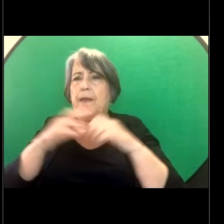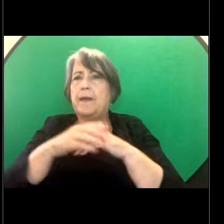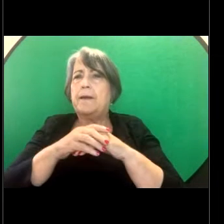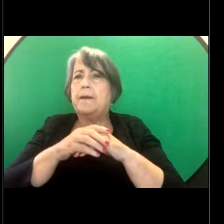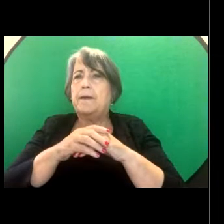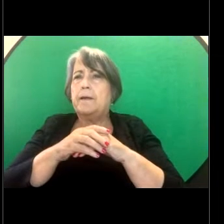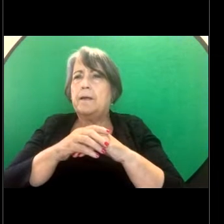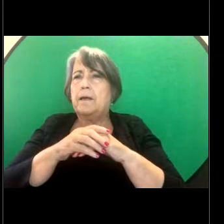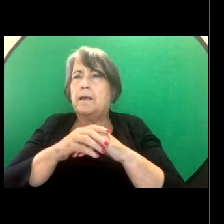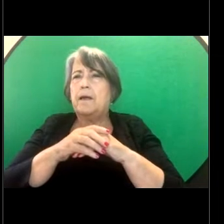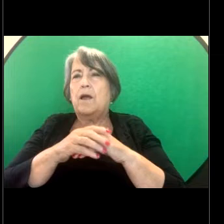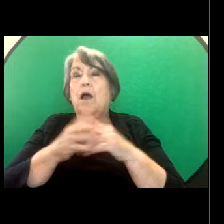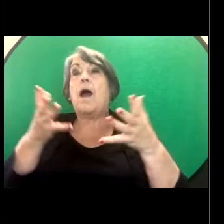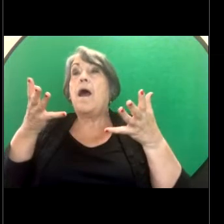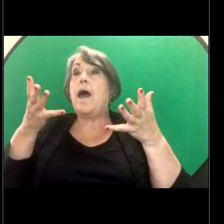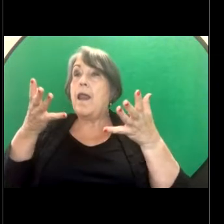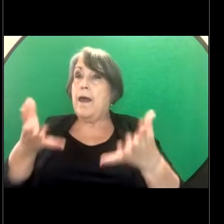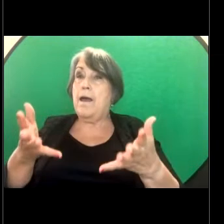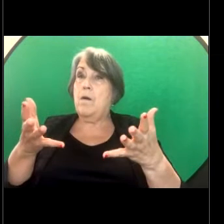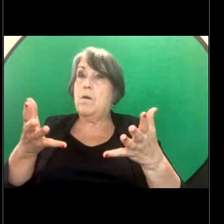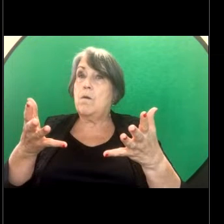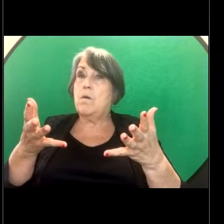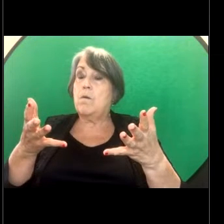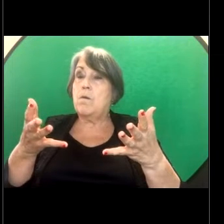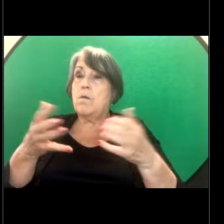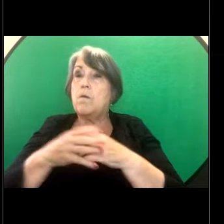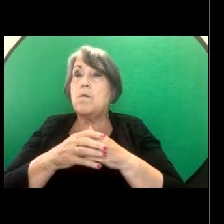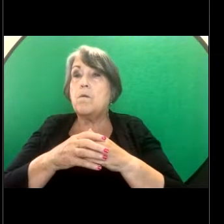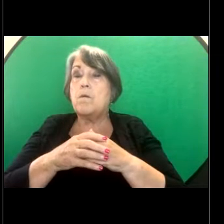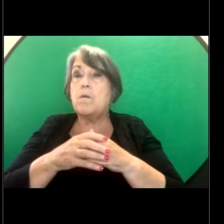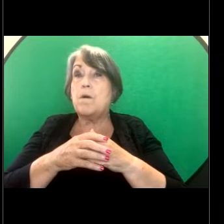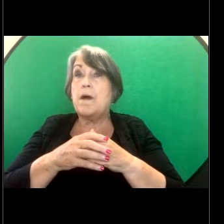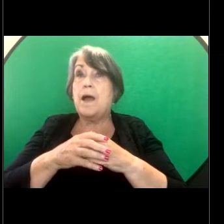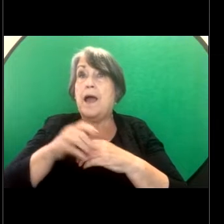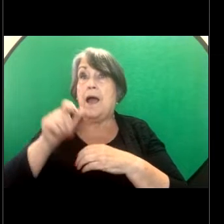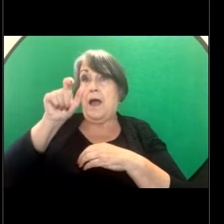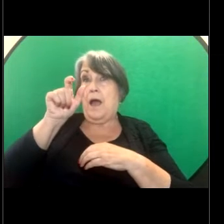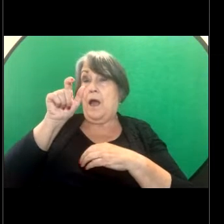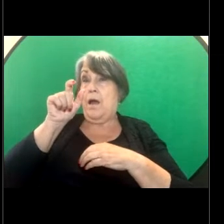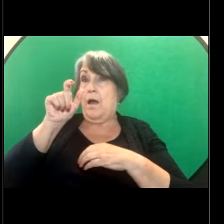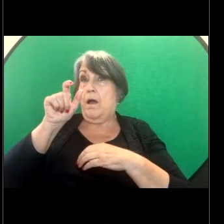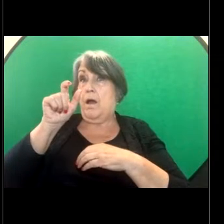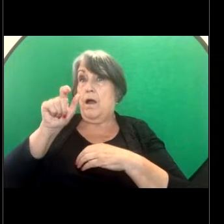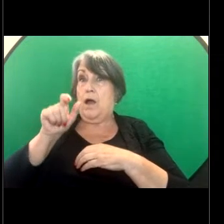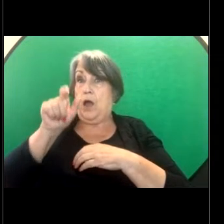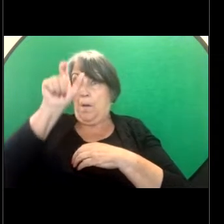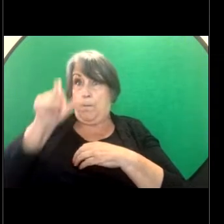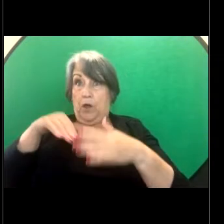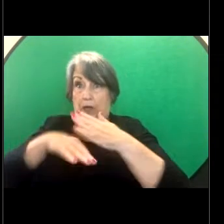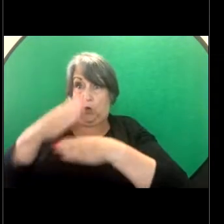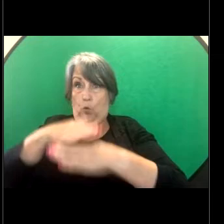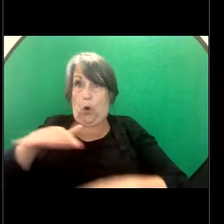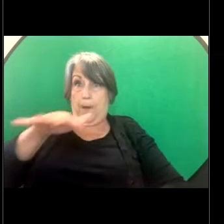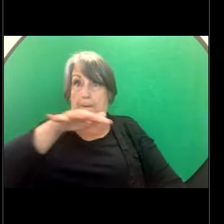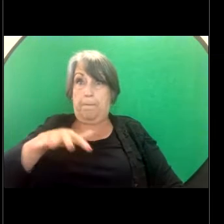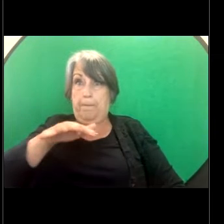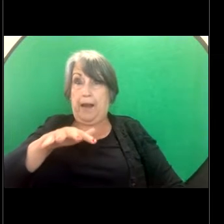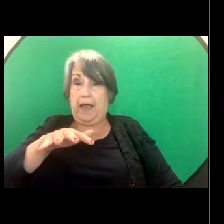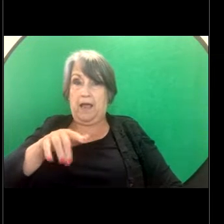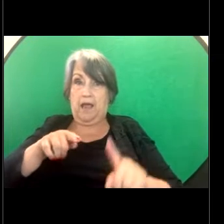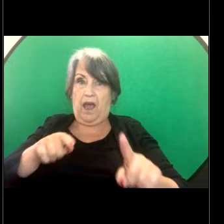which allows a person who is in the workplace and experiencing sexual harassment to make an